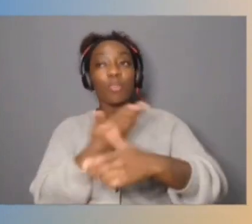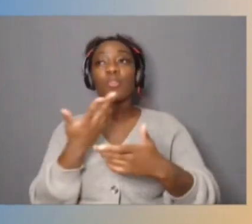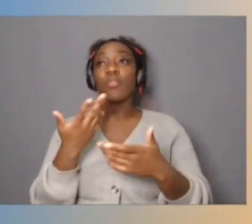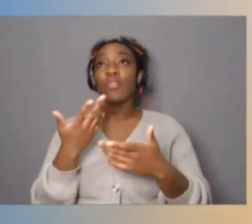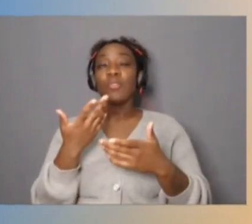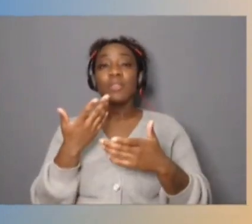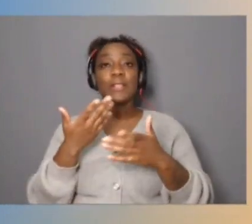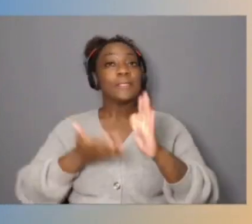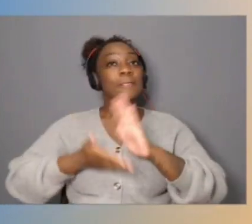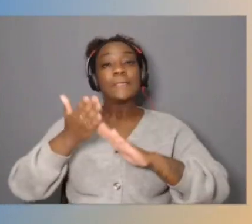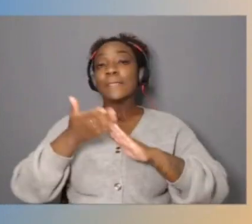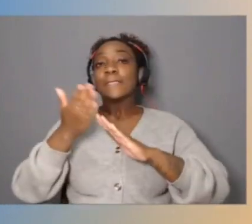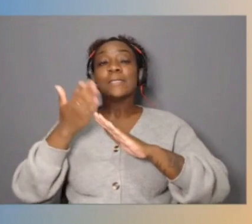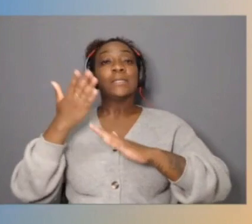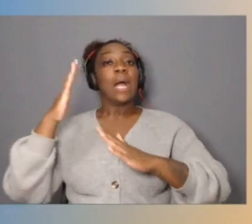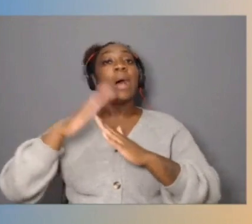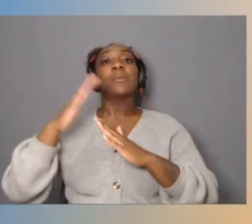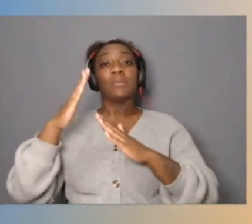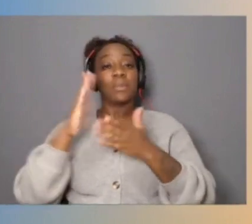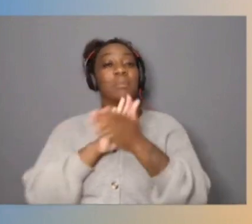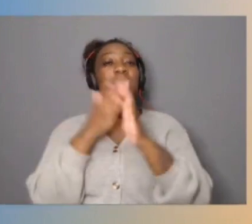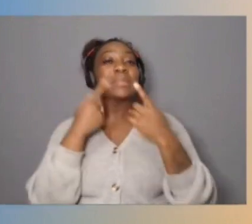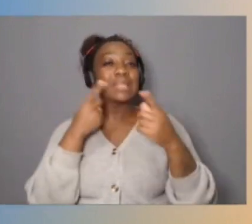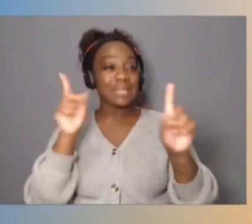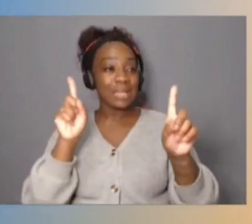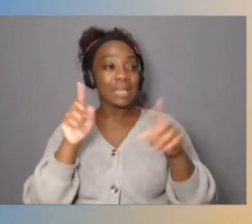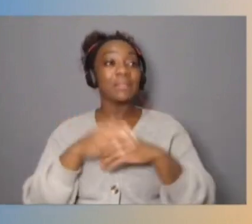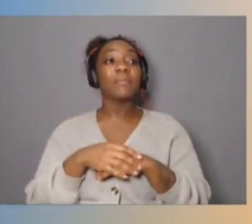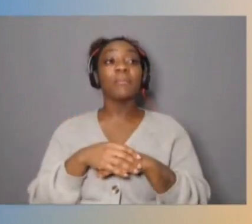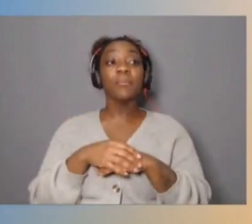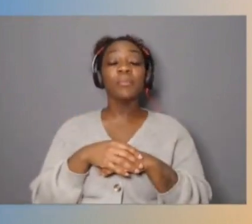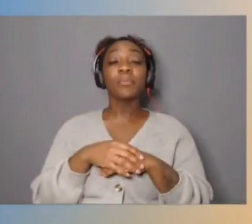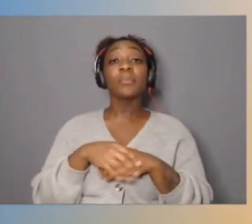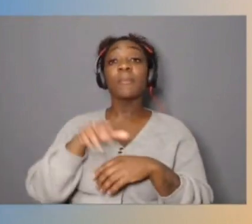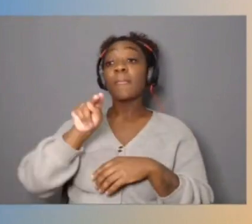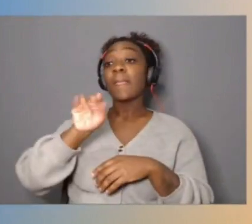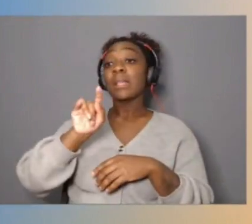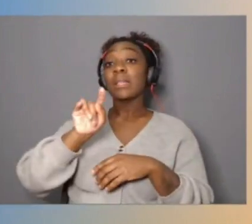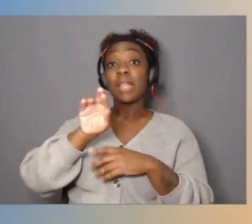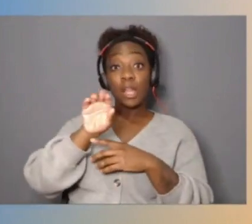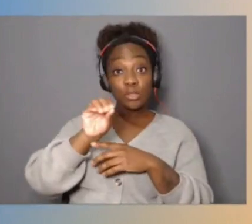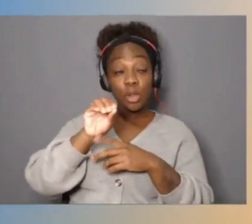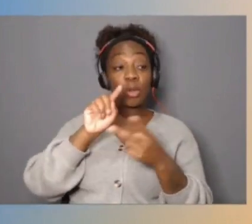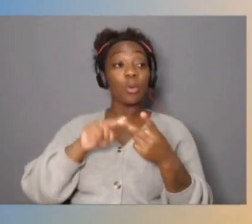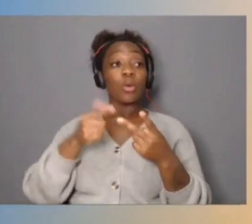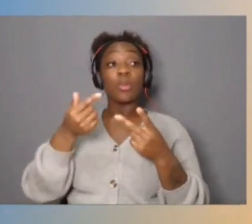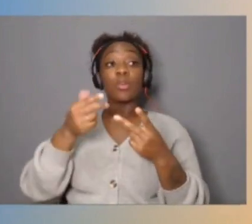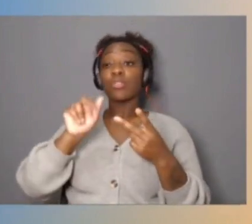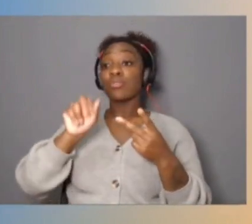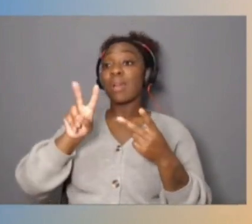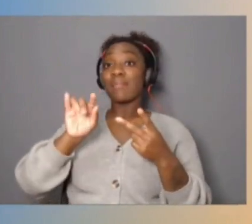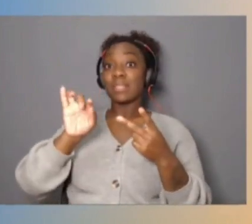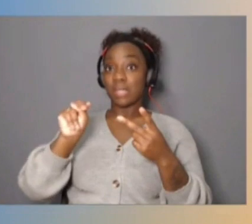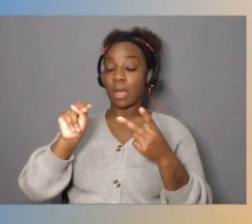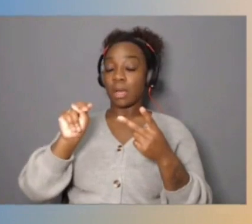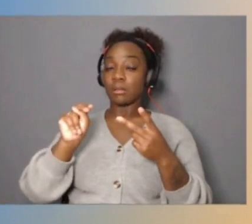and turns out that once again, Nitro and Graviton are a a really big part of the efficiency,